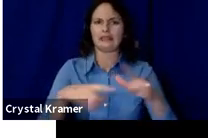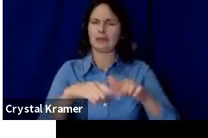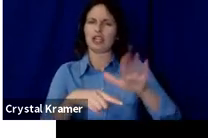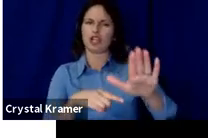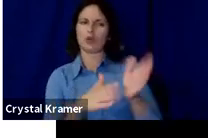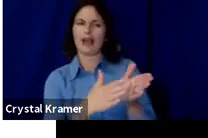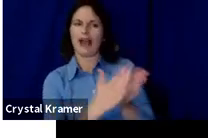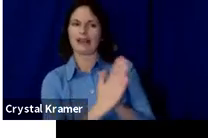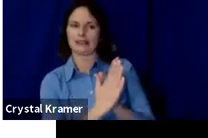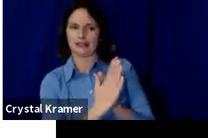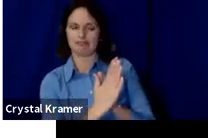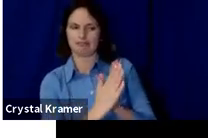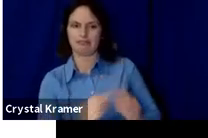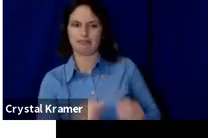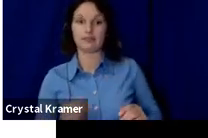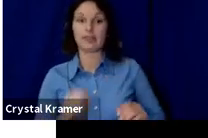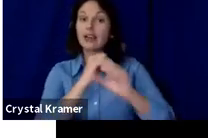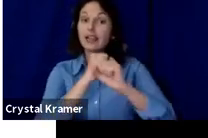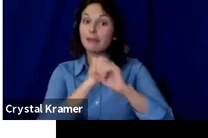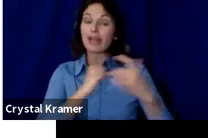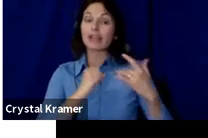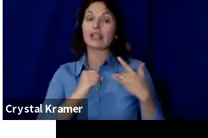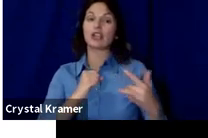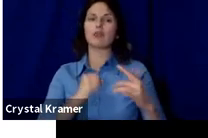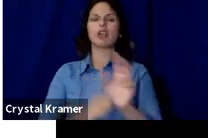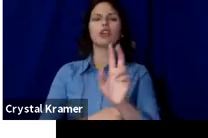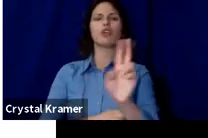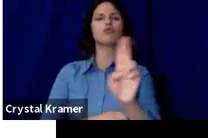Campaigns are generally U‑shaped in their activity.